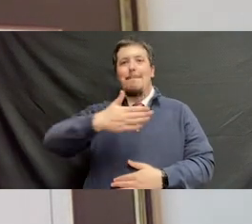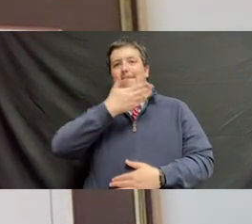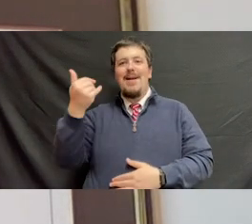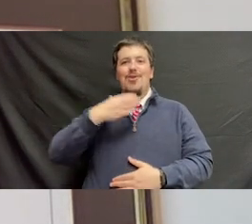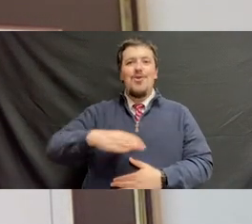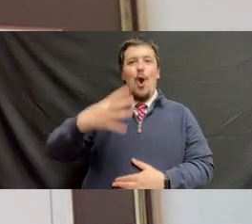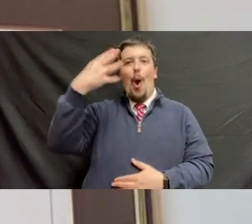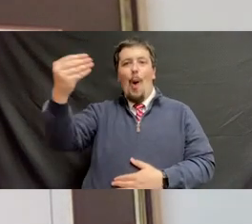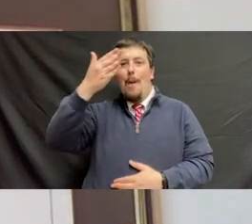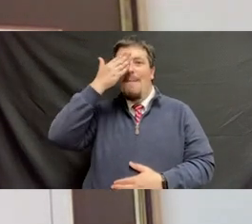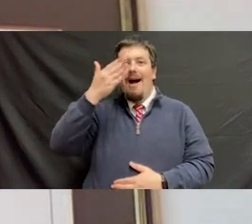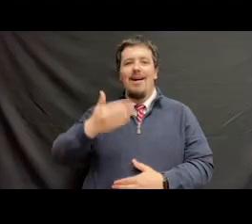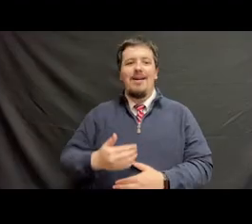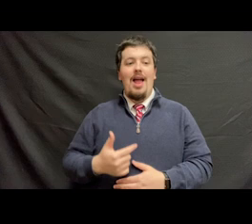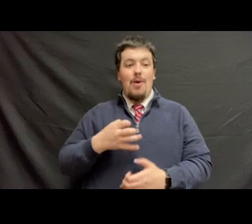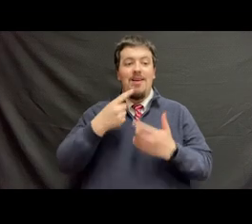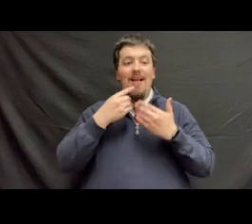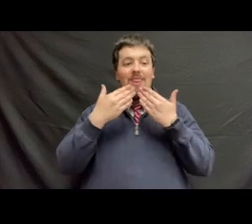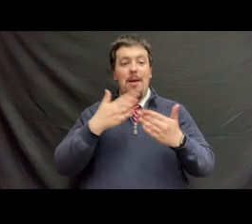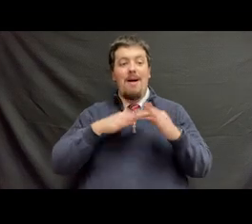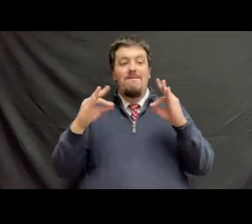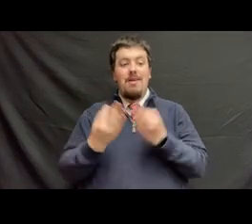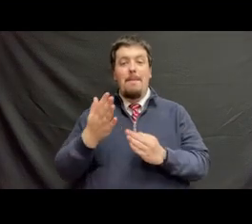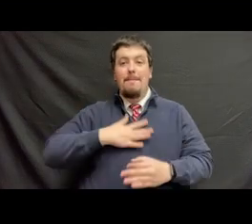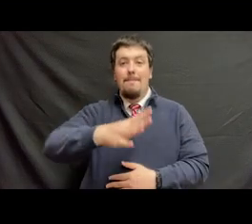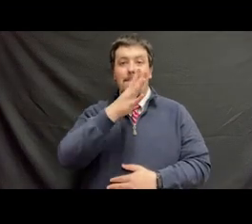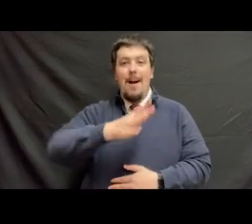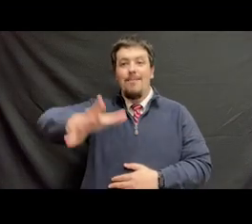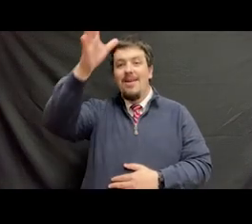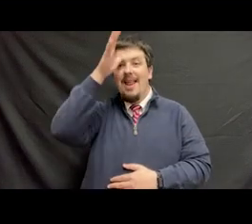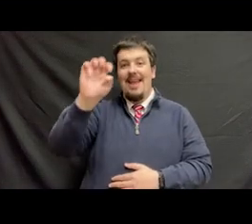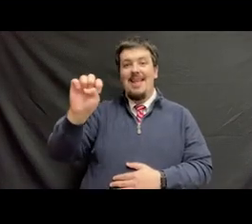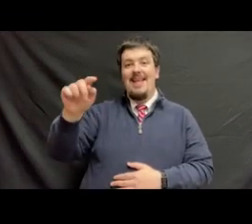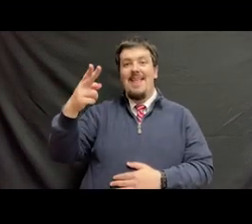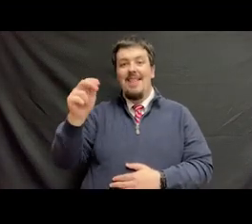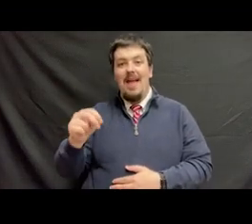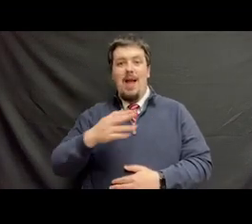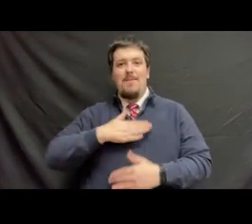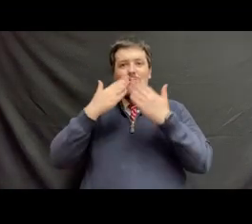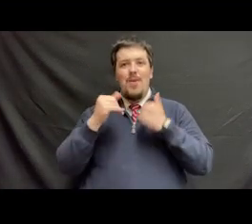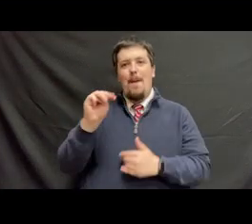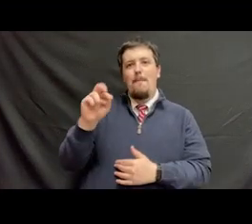Best wishes and go, Bucs. I just wanted to say thank you to my family. My mom, dad, Ethan, my sweet Marcus,